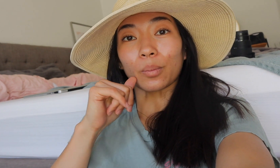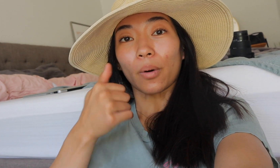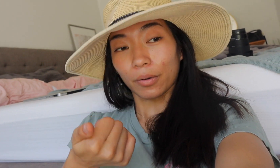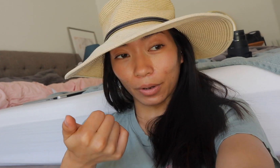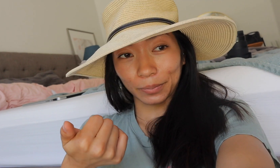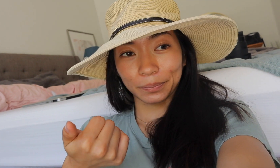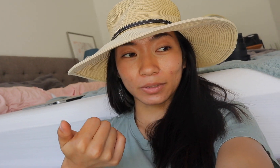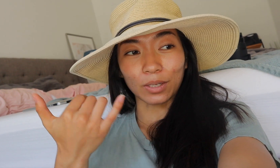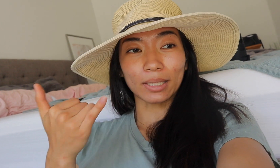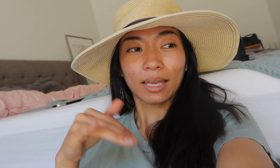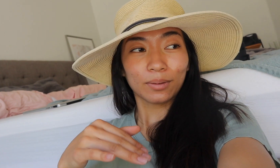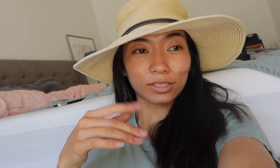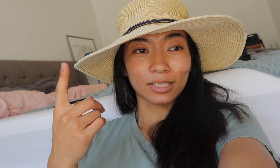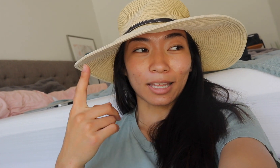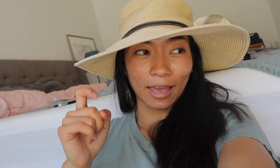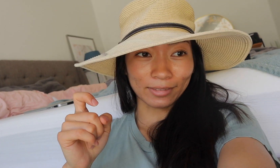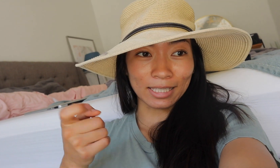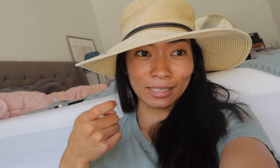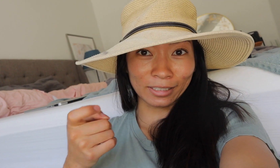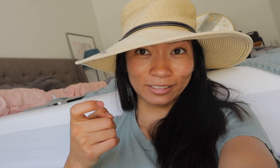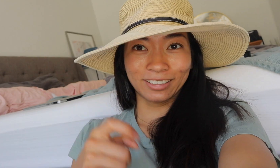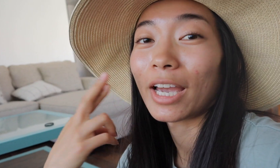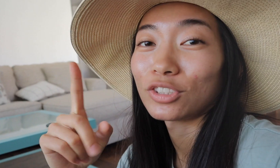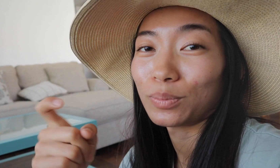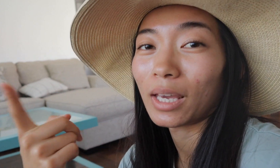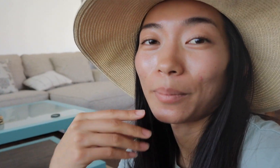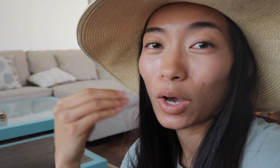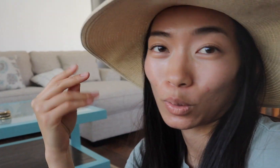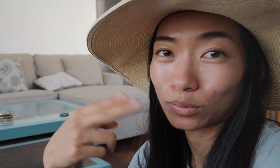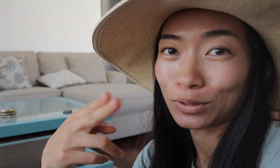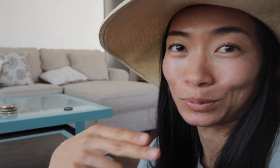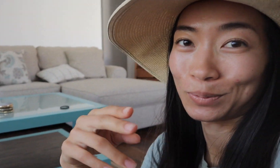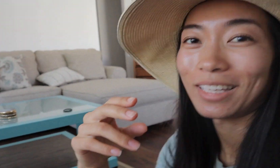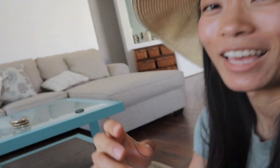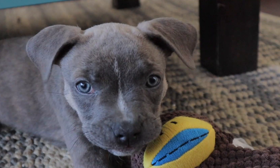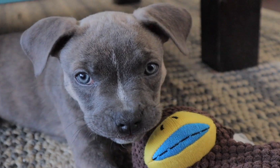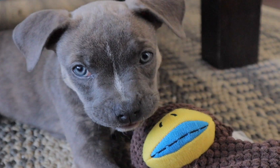tomorrow so tonight we're just gonna have to deal Ryan should be coming home soon